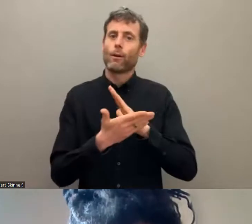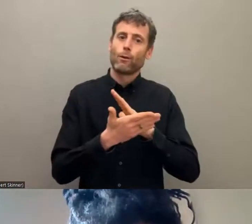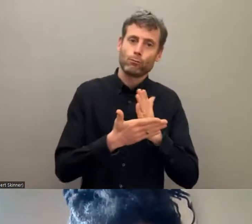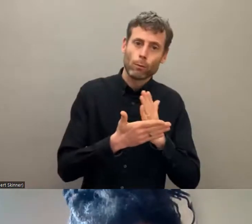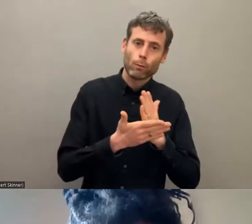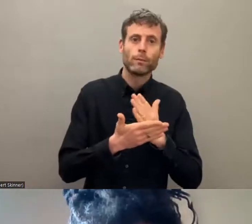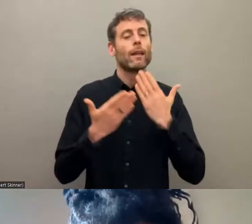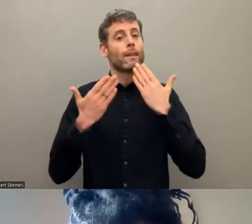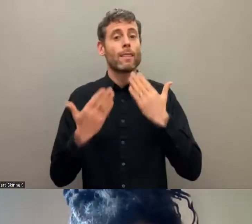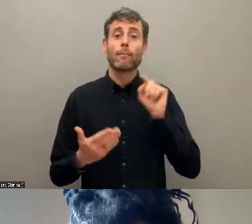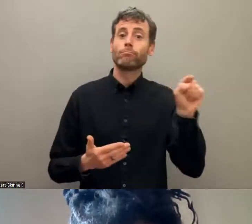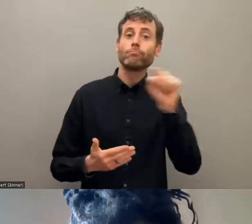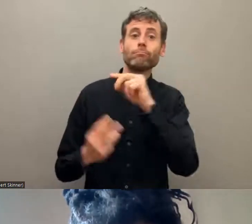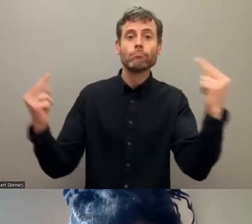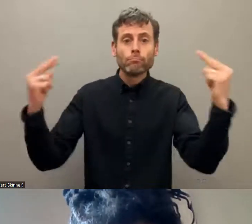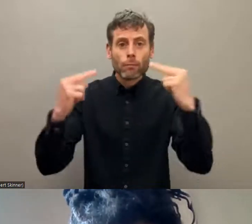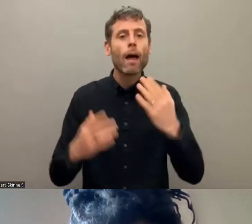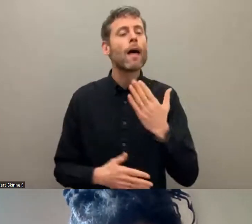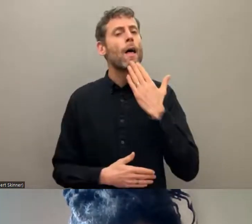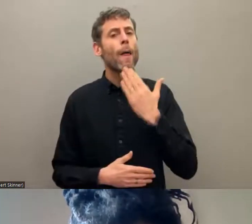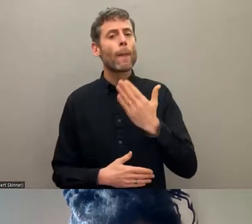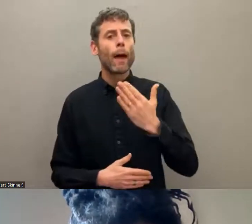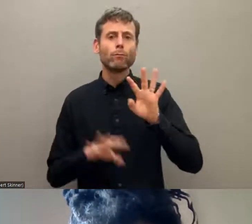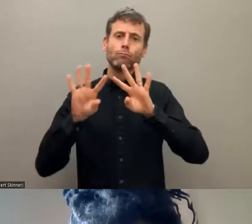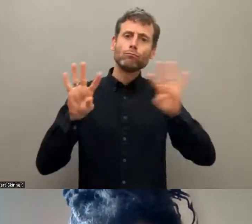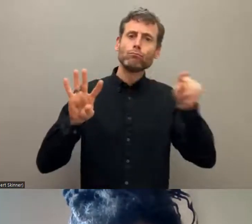everyone has a different look